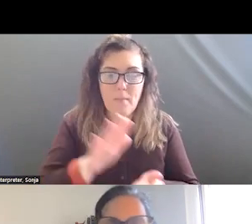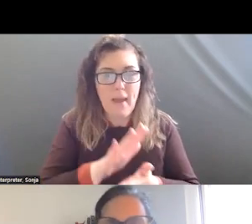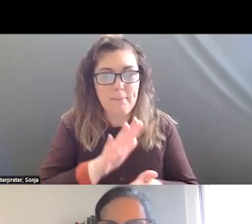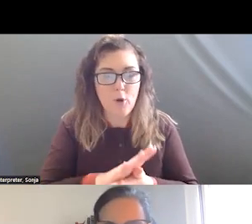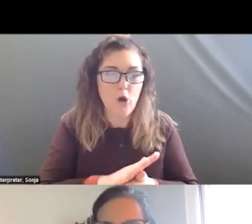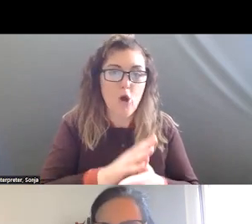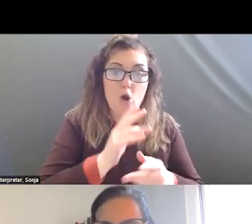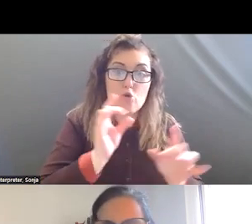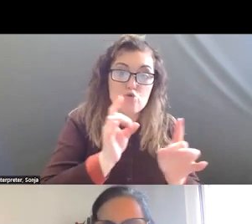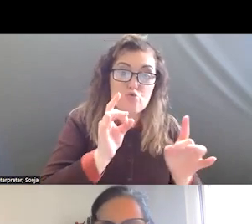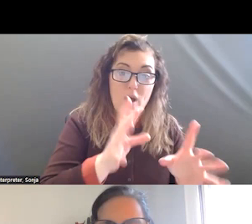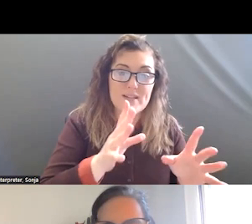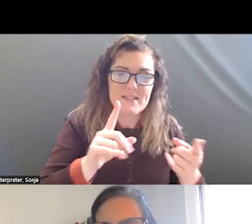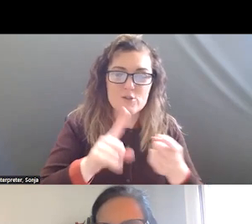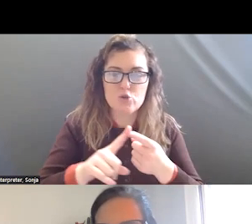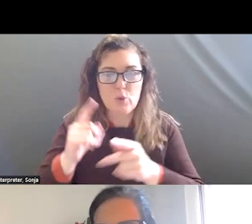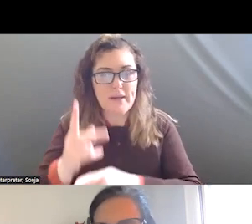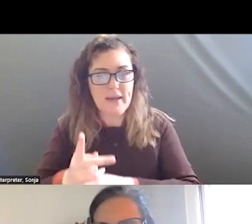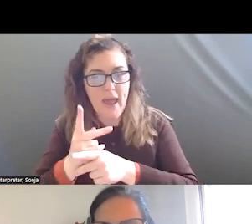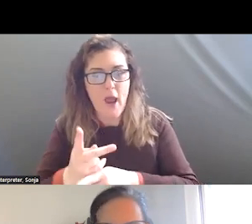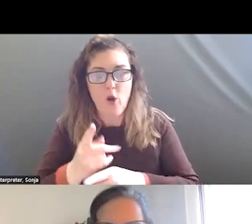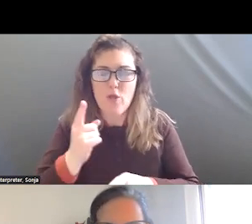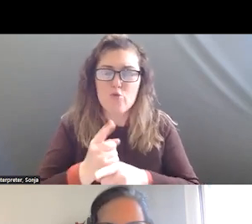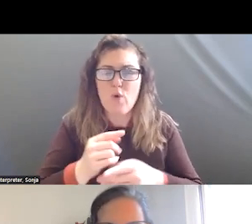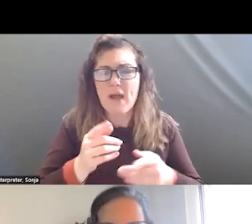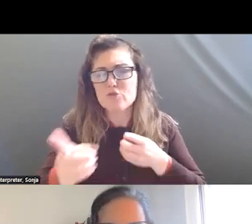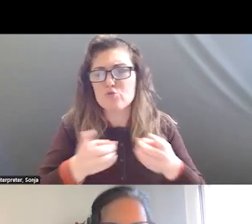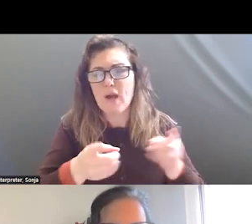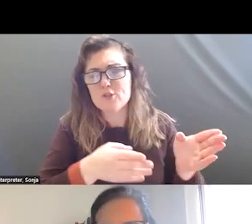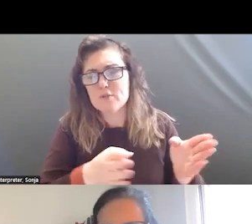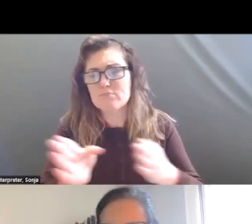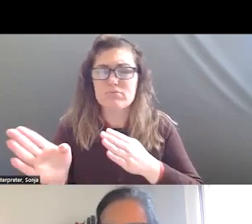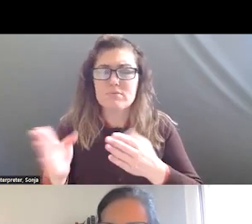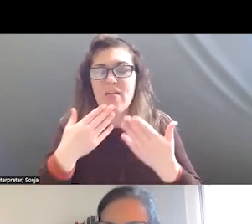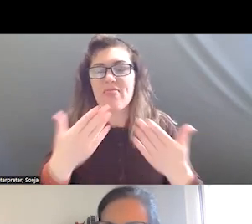CARE AND GOING IN THE RIGHT DIRECTION. THANK YOU ALL. THAT IS